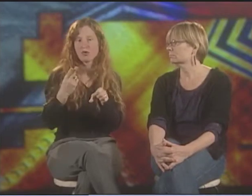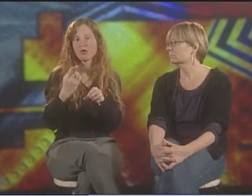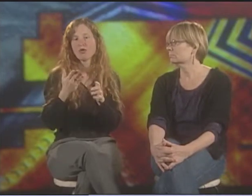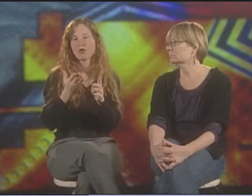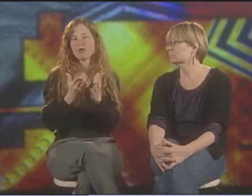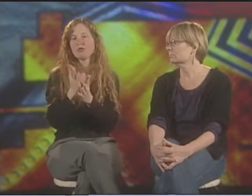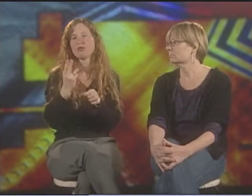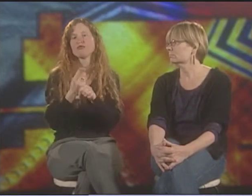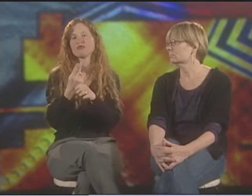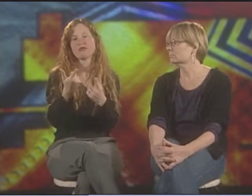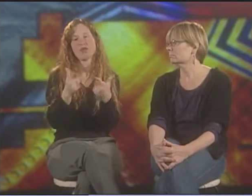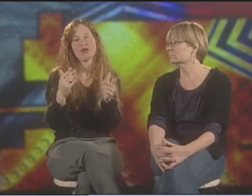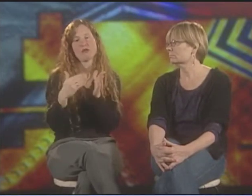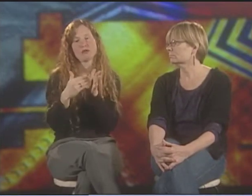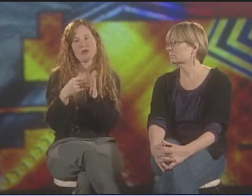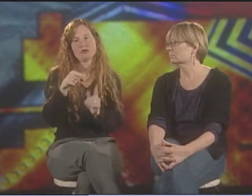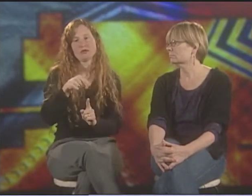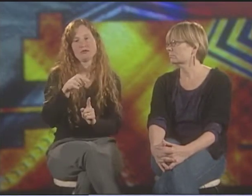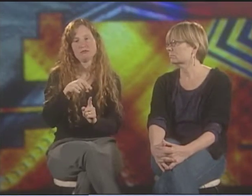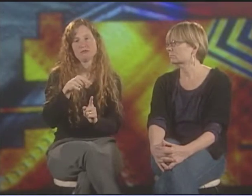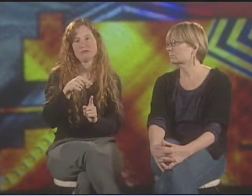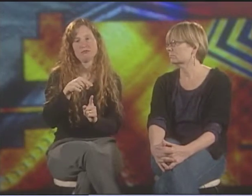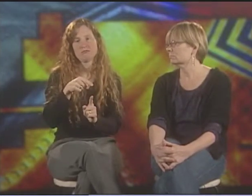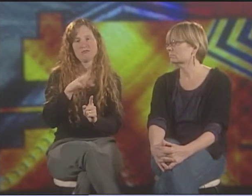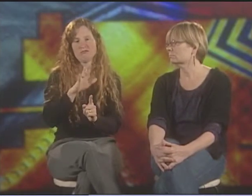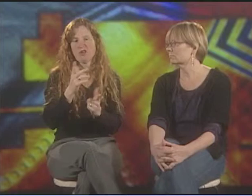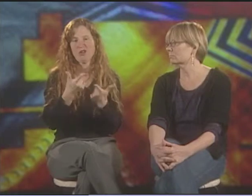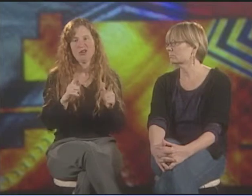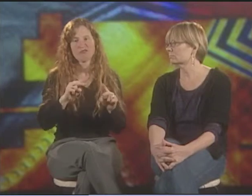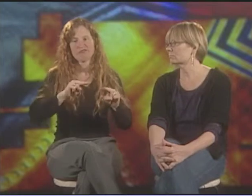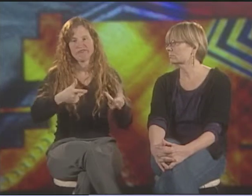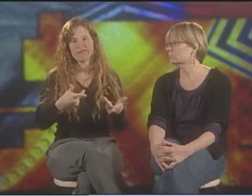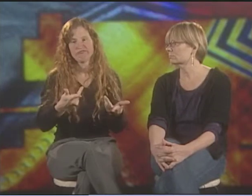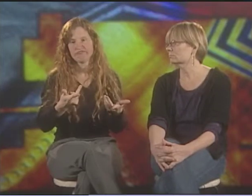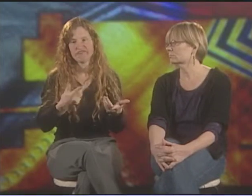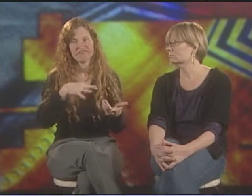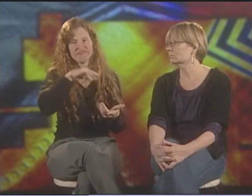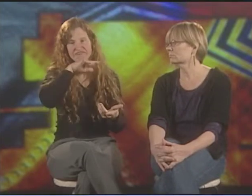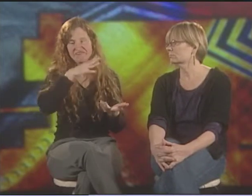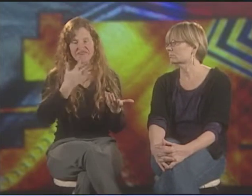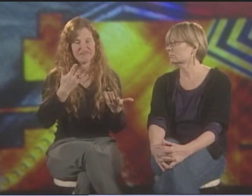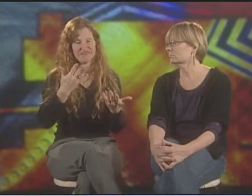AND QUITE OFTEN THEY DO THAT BY ATTACKING THEIR LANGUAGE FIRST. THEY TELL THEM THEIR LANGUAGE IS NO GOOD,